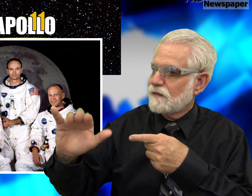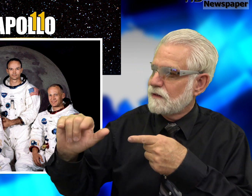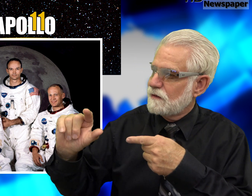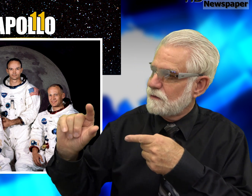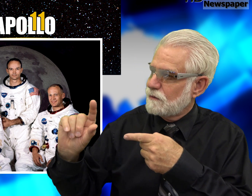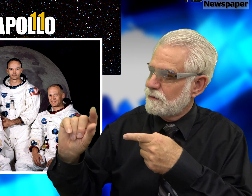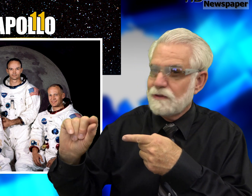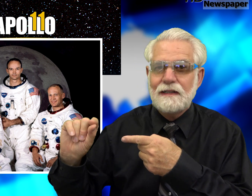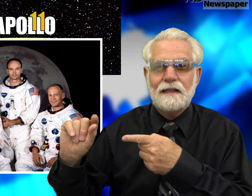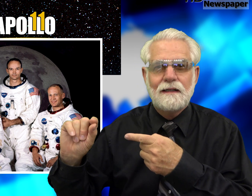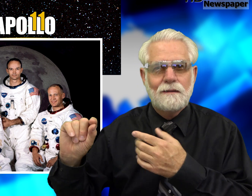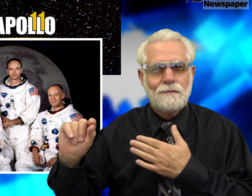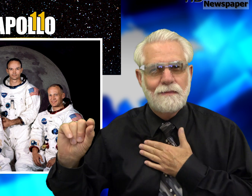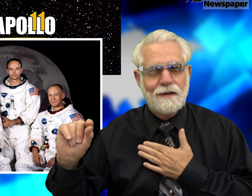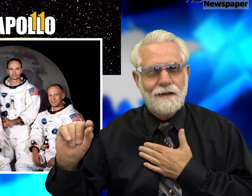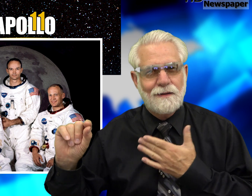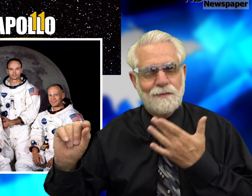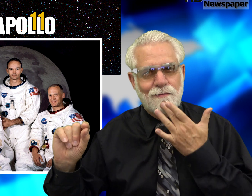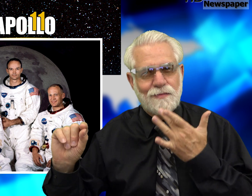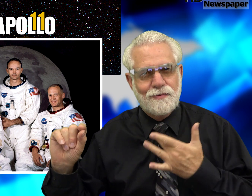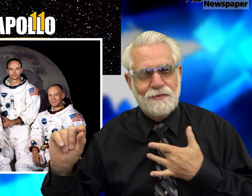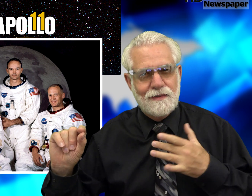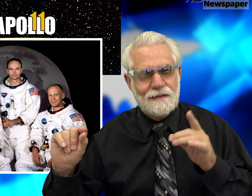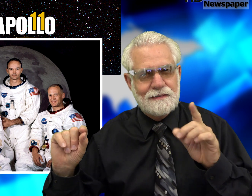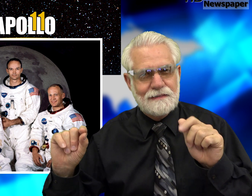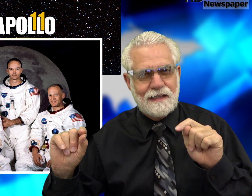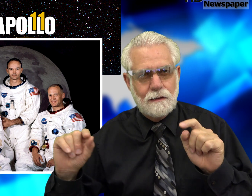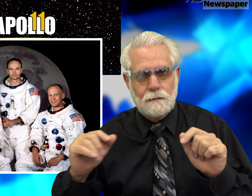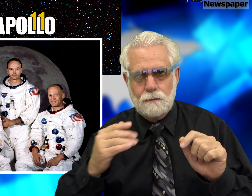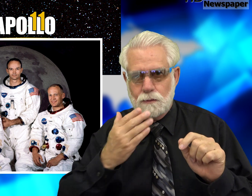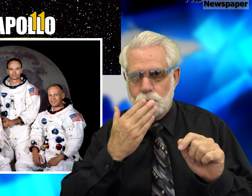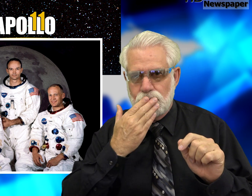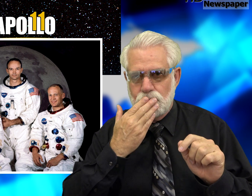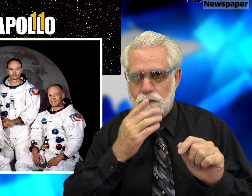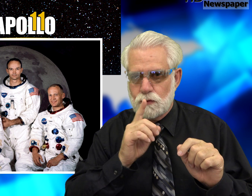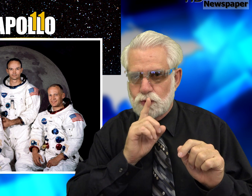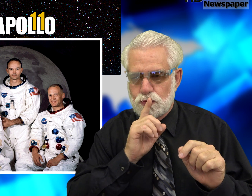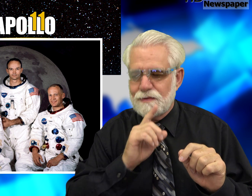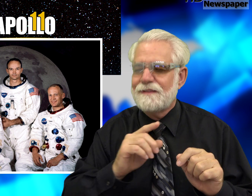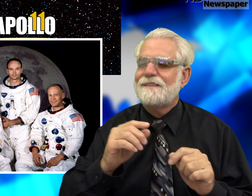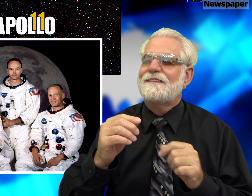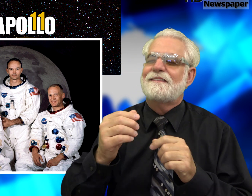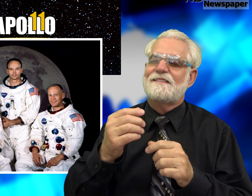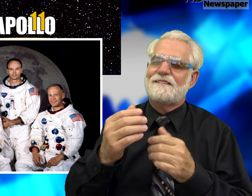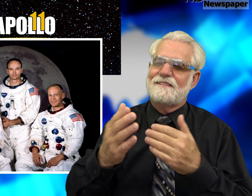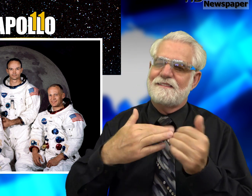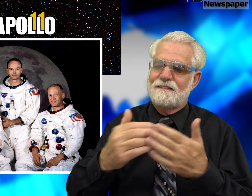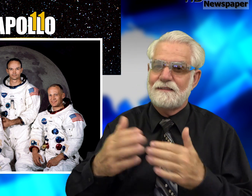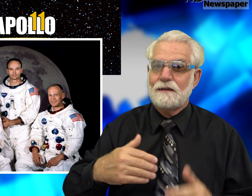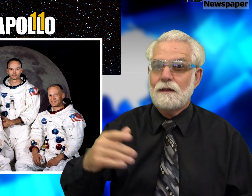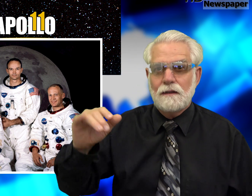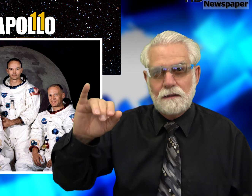Wait, that’s also my birthdate. July 20..shhh LOL